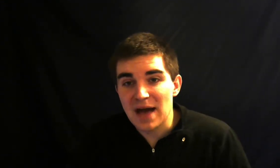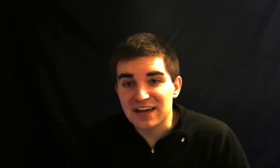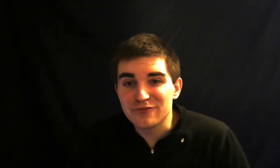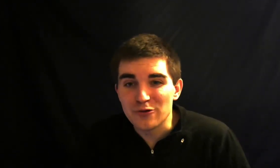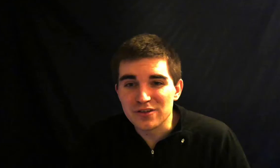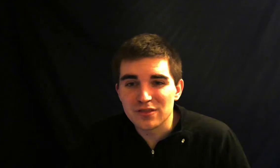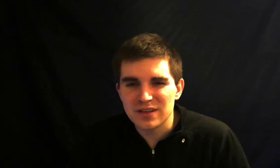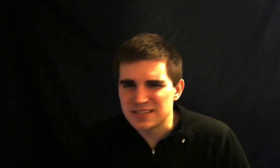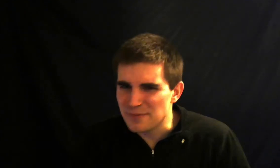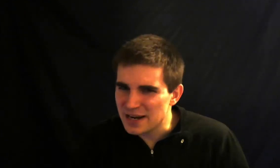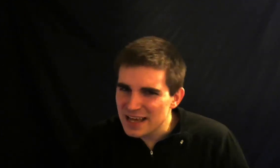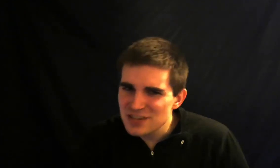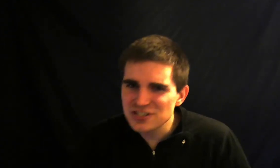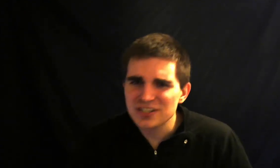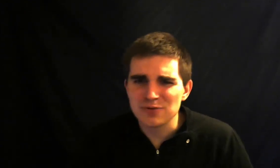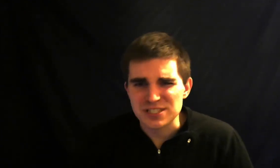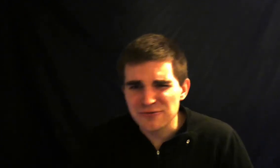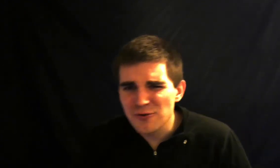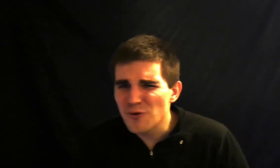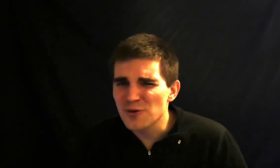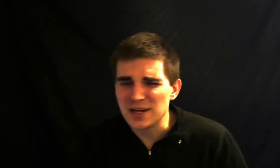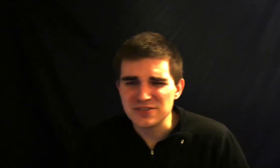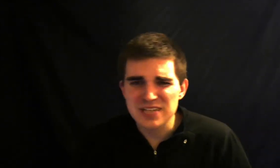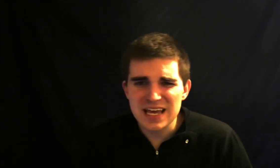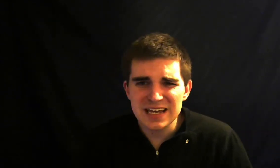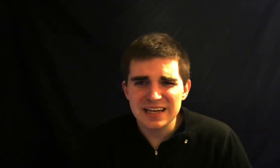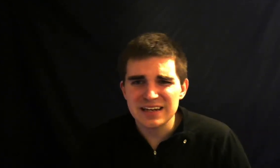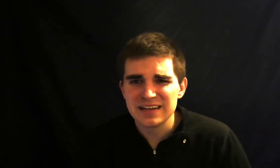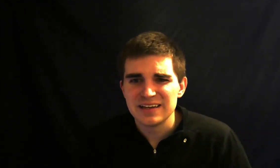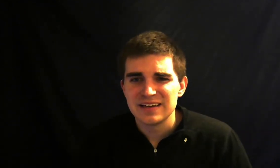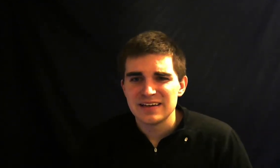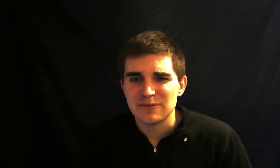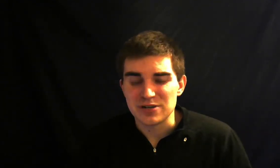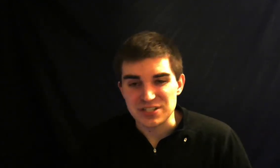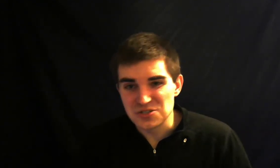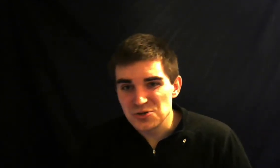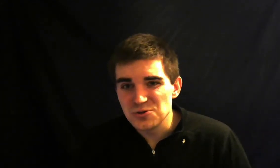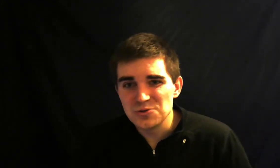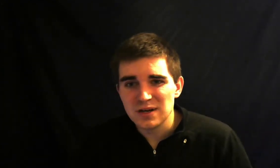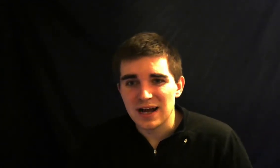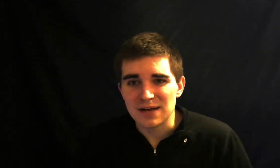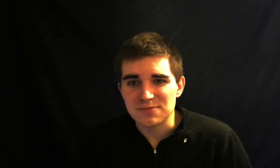forth is it a medication what's it for when you take it what does it do stuff